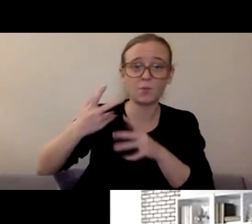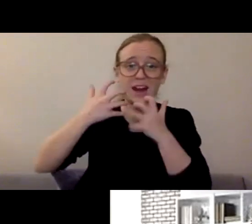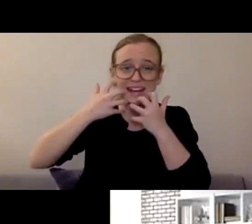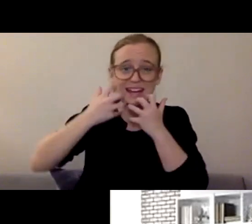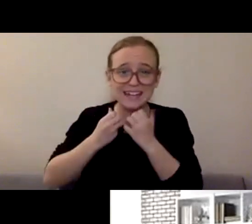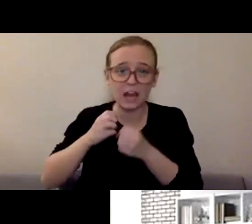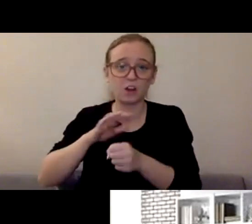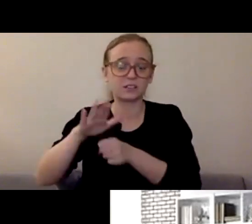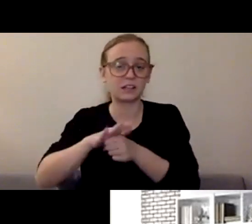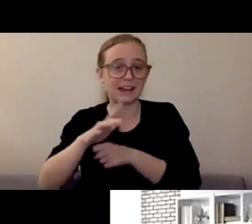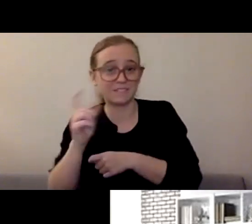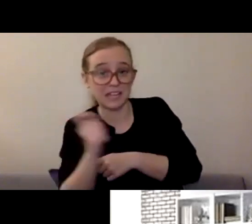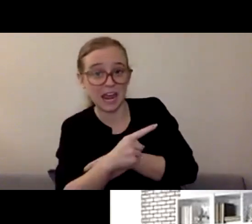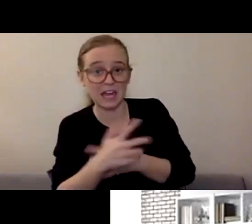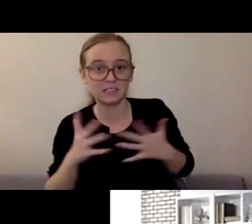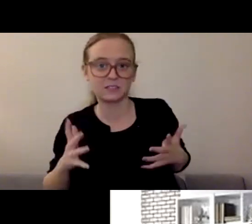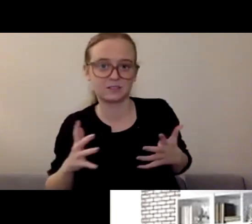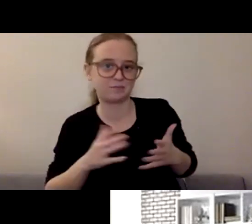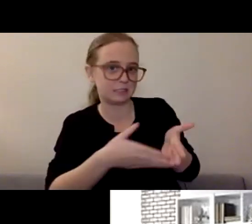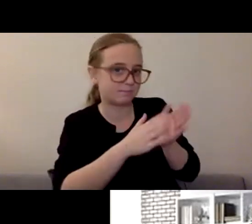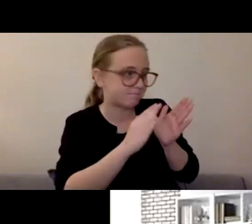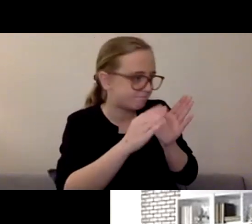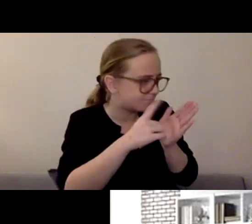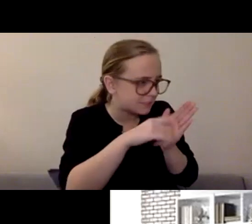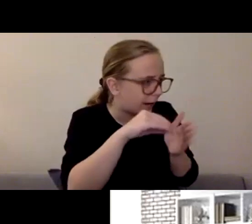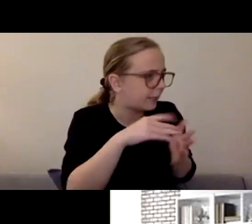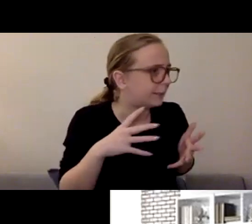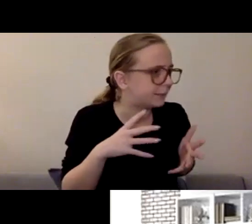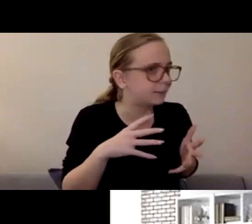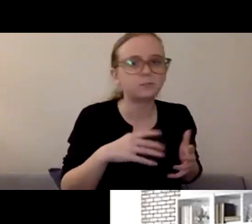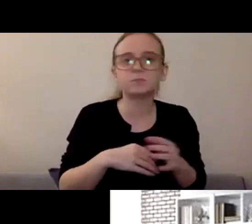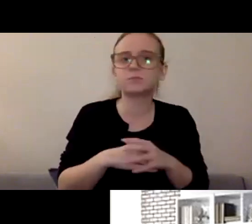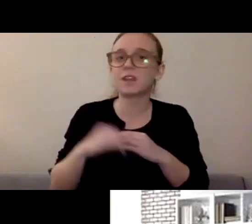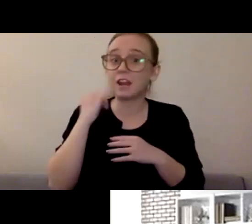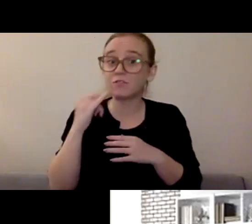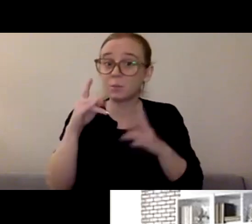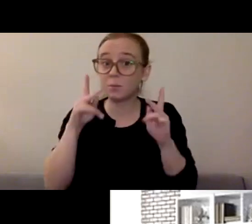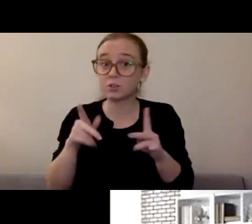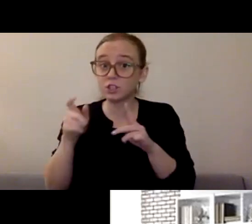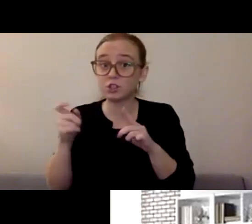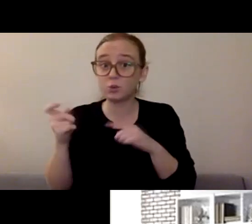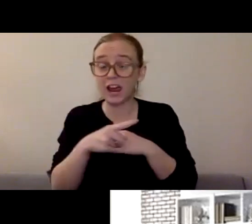And if the person that you ask isn't okay and you're not sure what to do next, there are resources out there